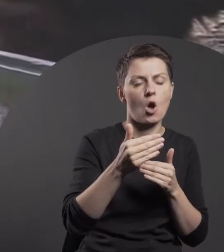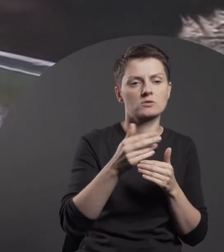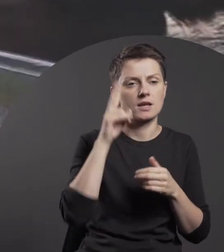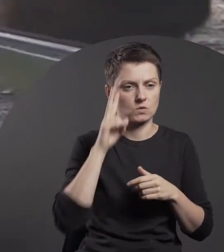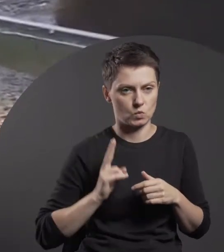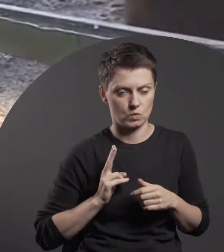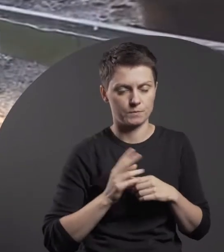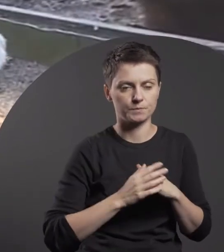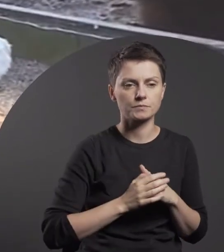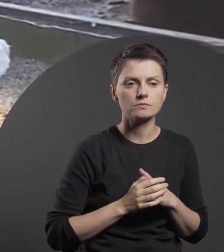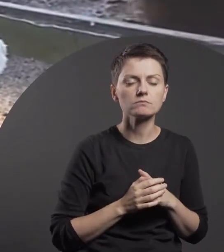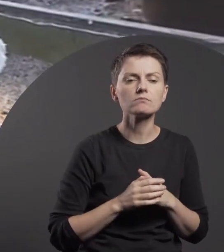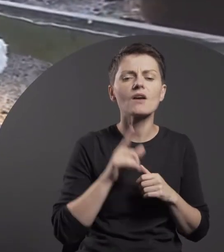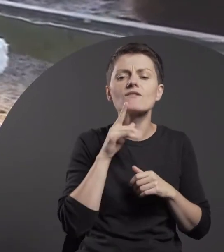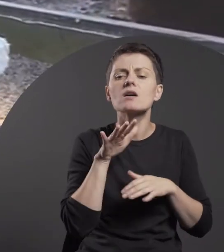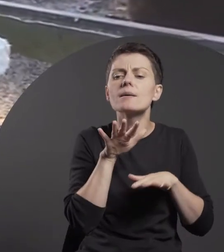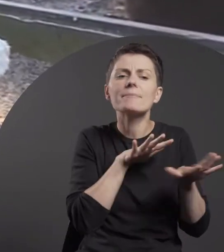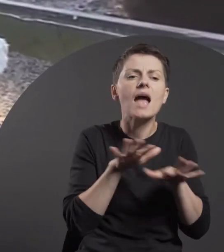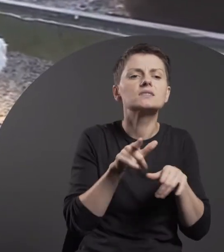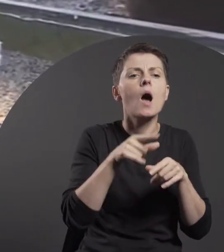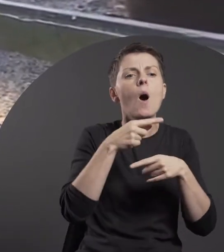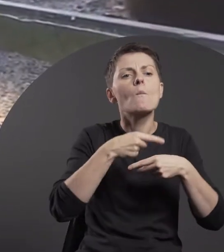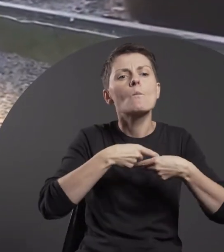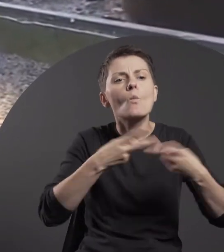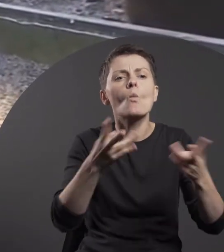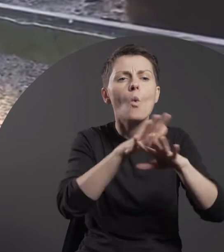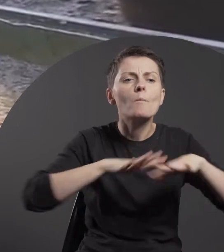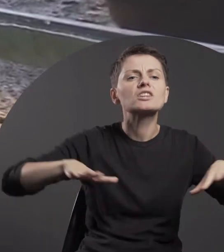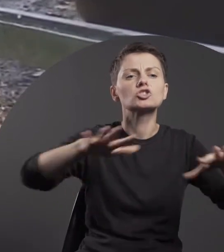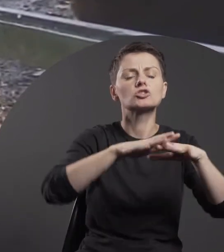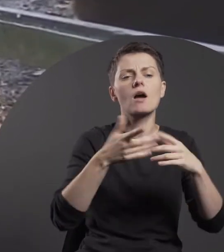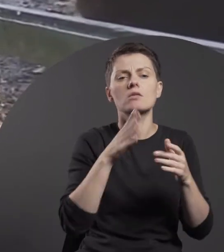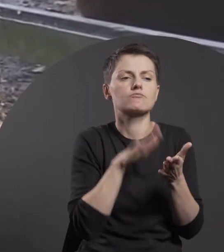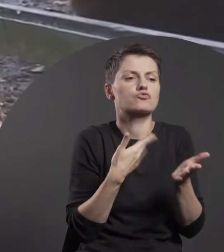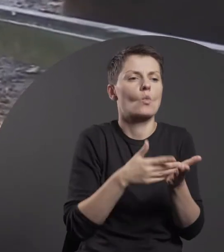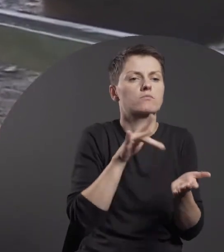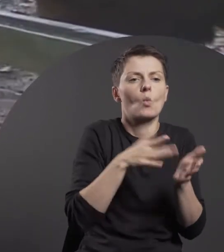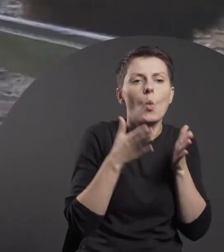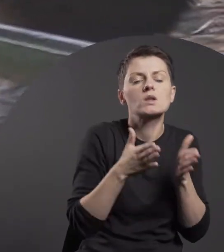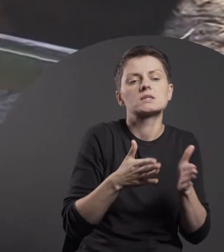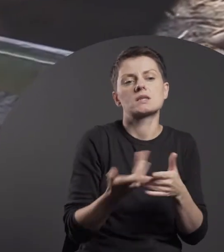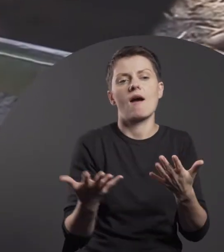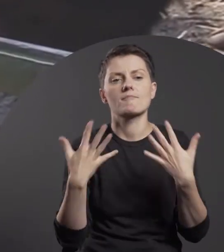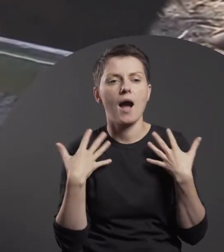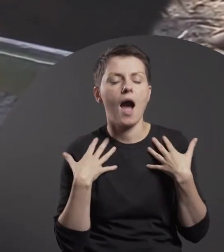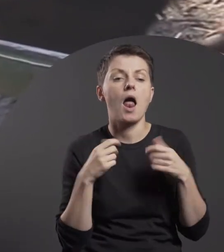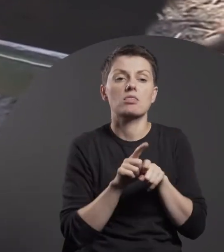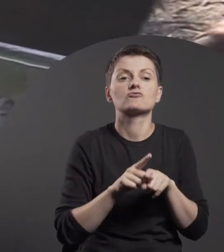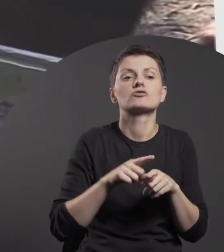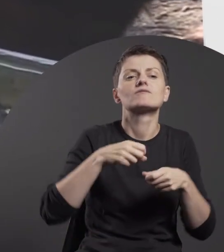taking place instead in public spaces, such as streets, parks, or shopping centres.